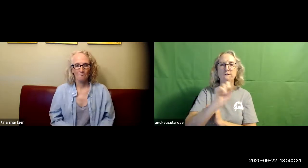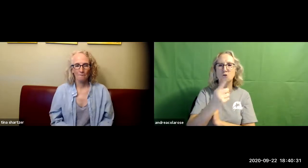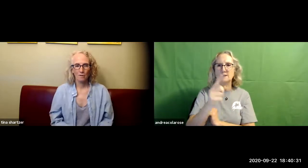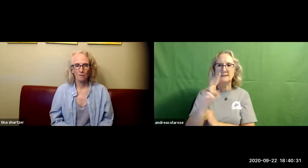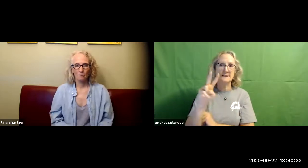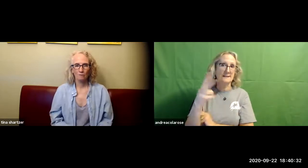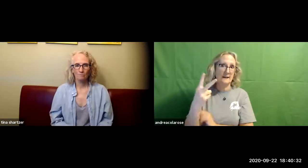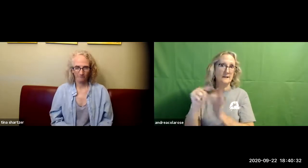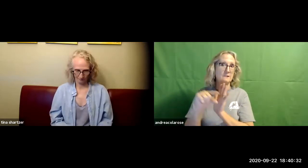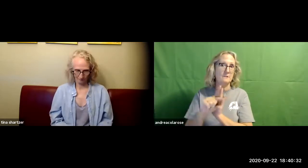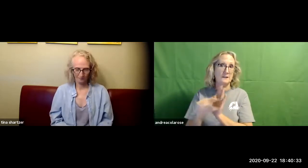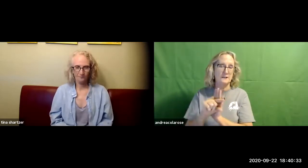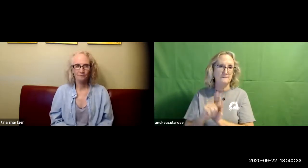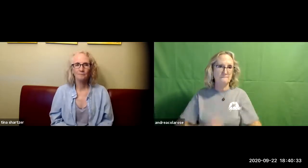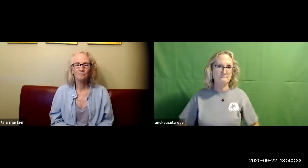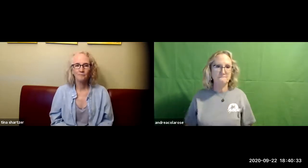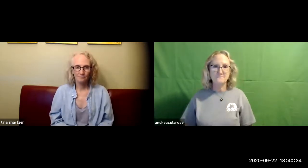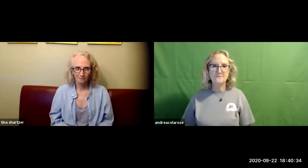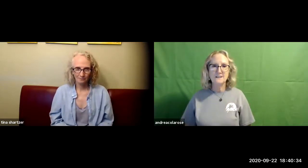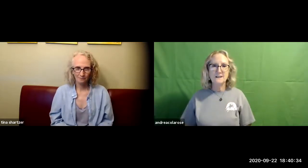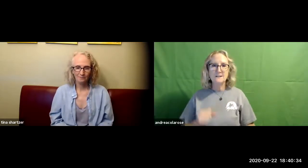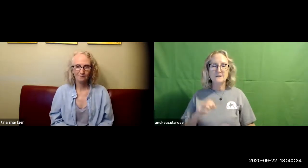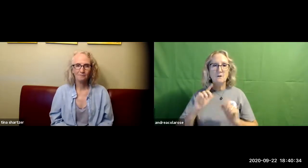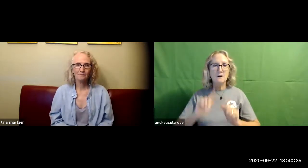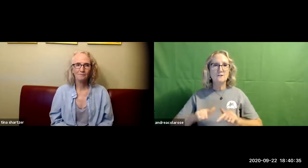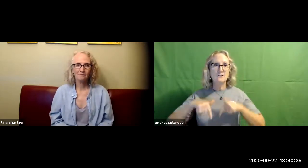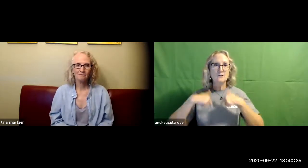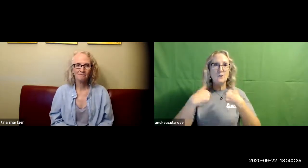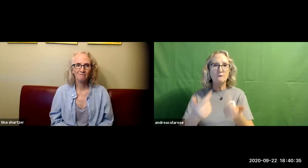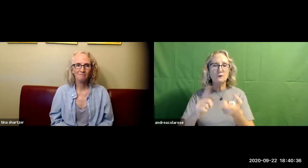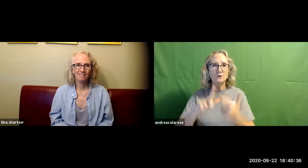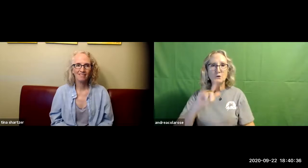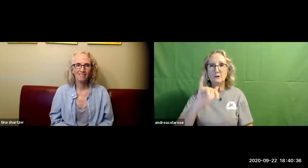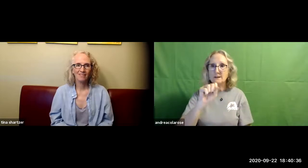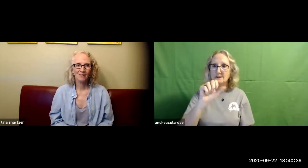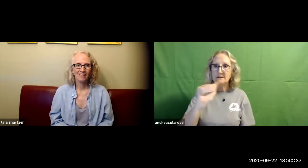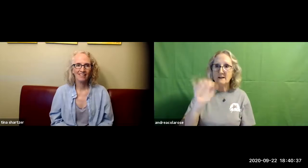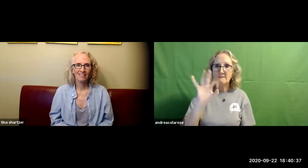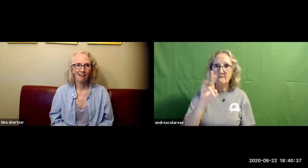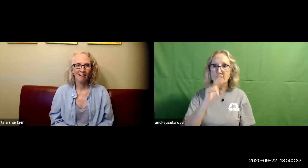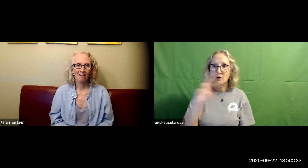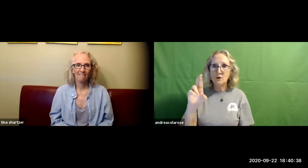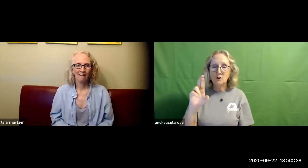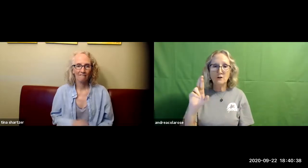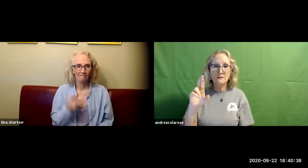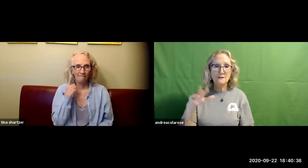focus on grade levels kindergarten first